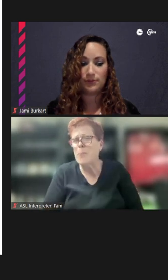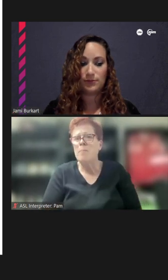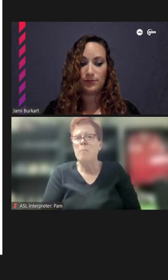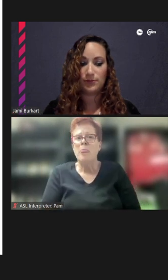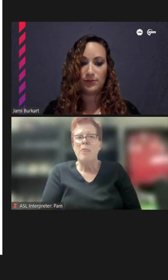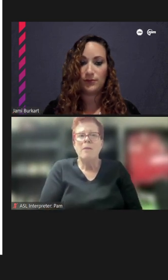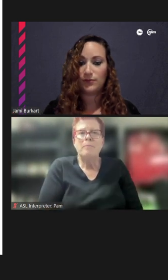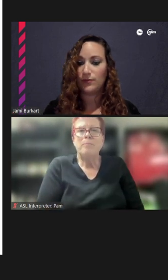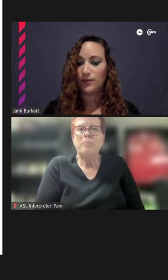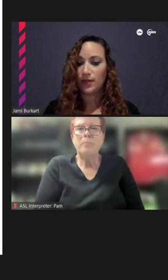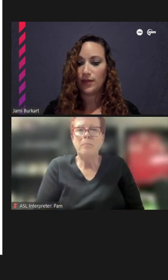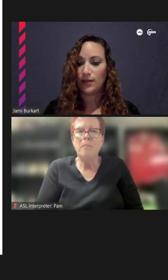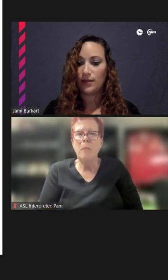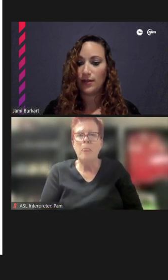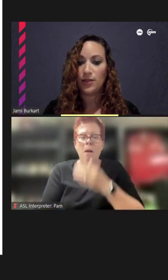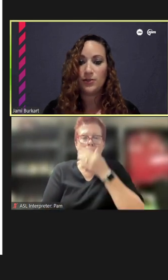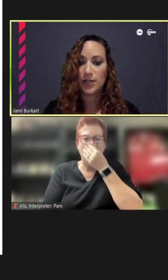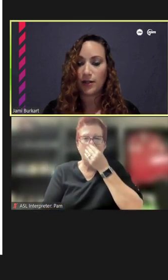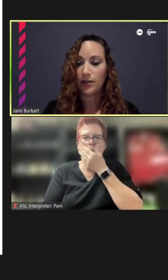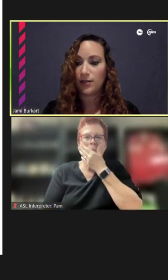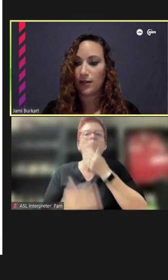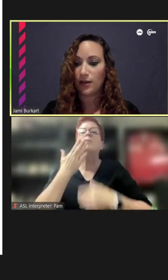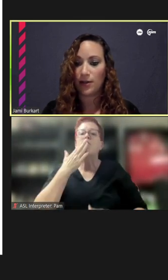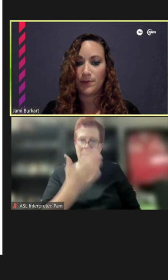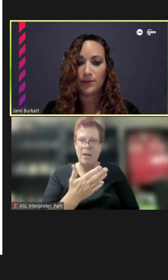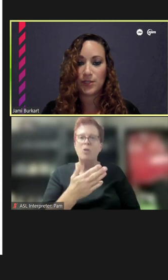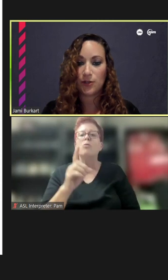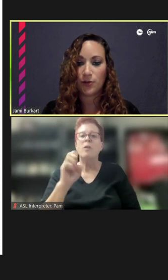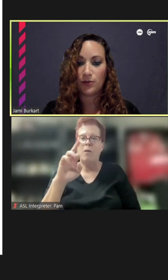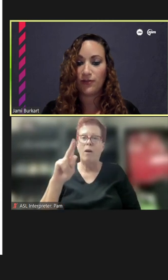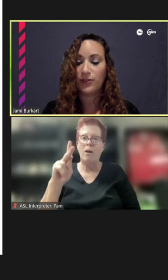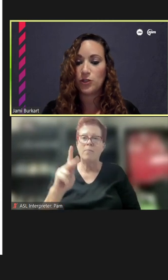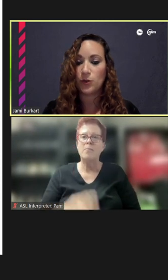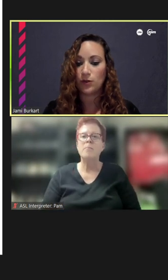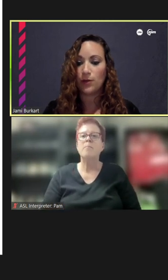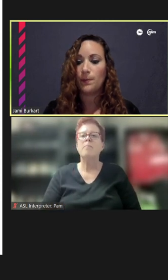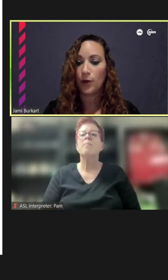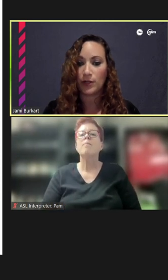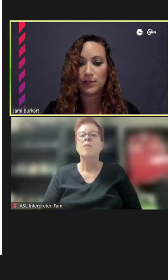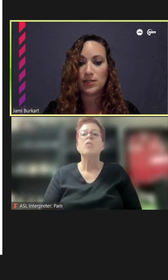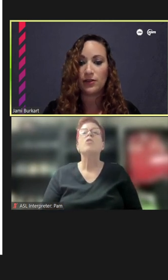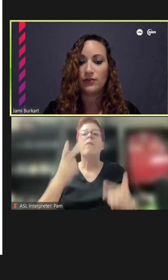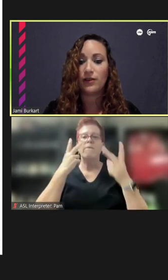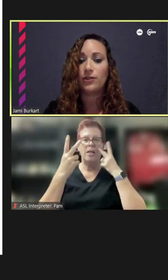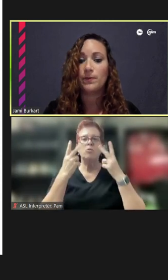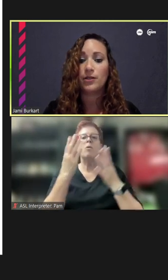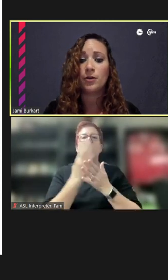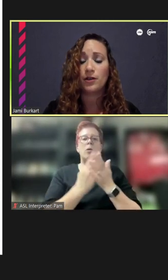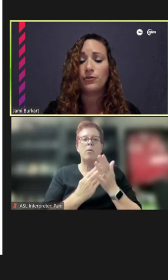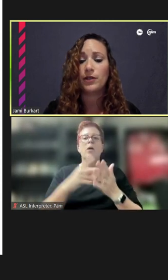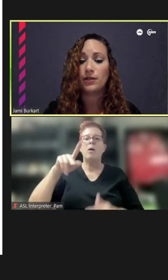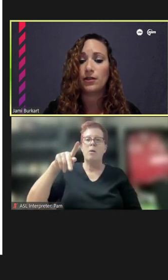Thank you, Derek. So, the visual components of the Pagoda. If we